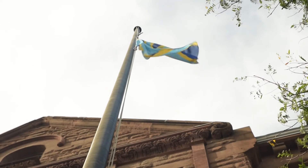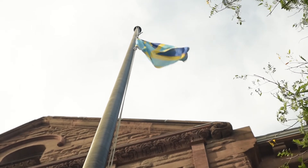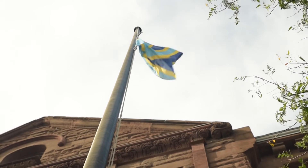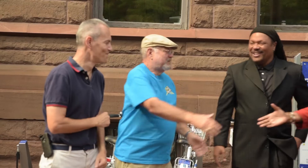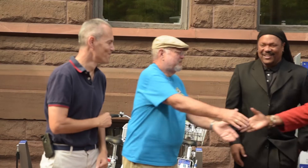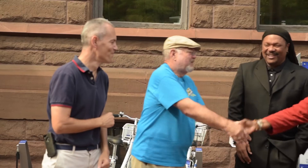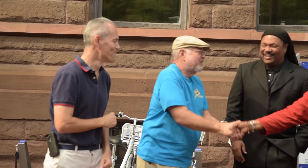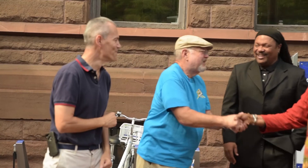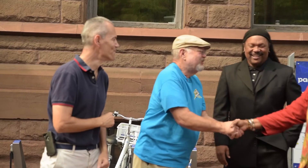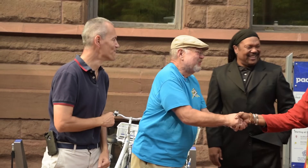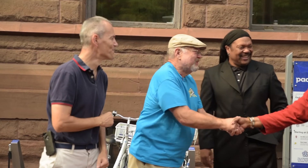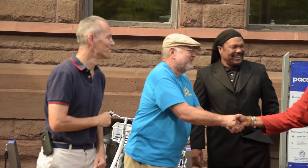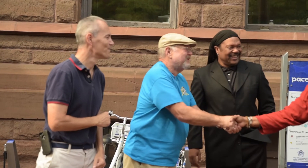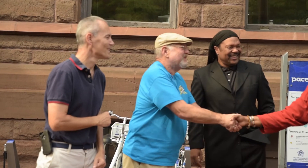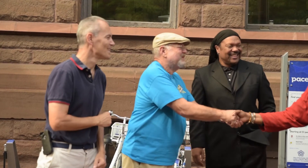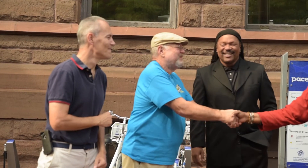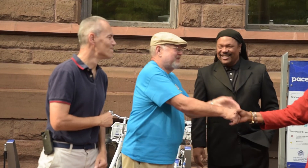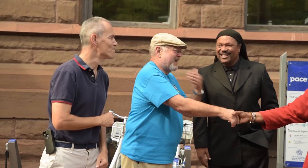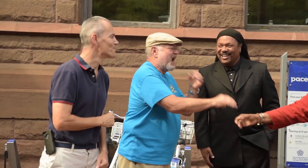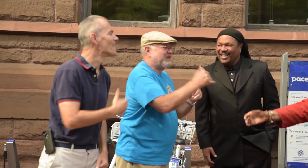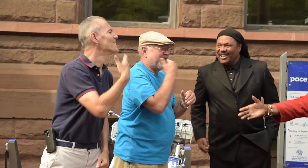Thank you so much. Thank you